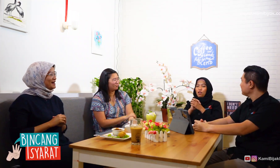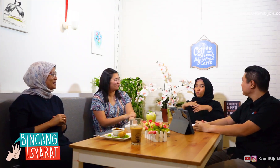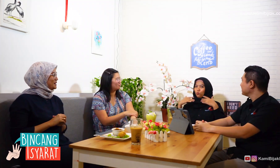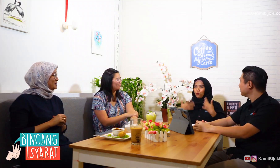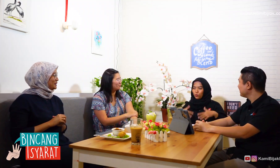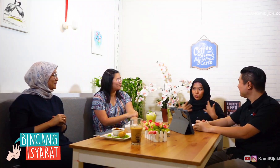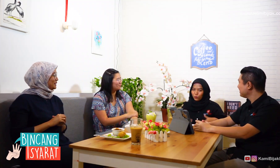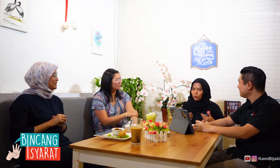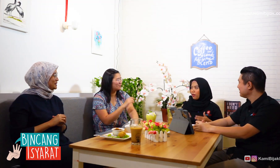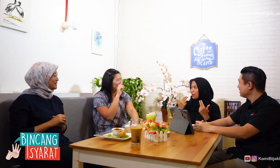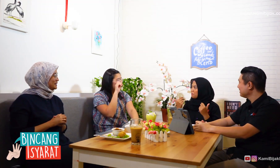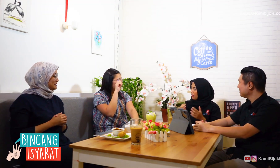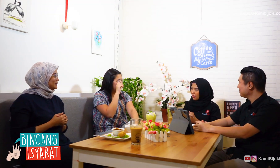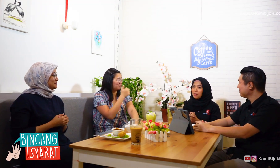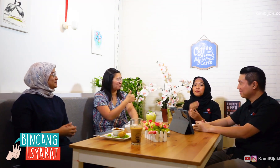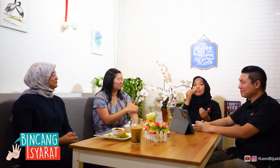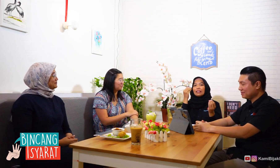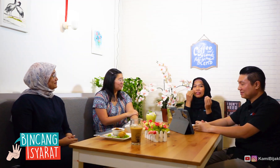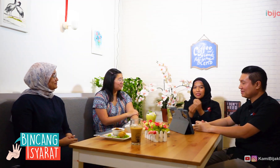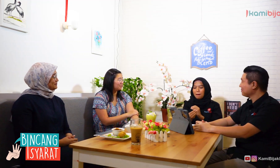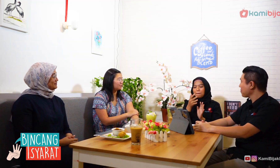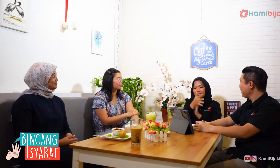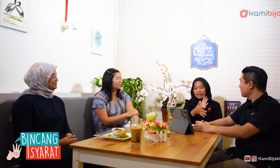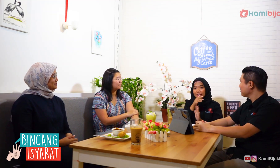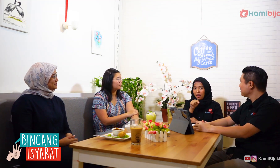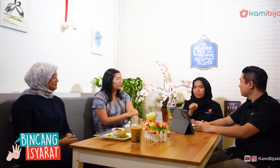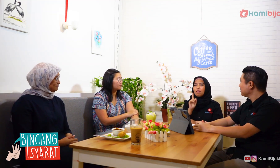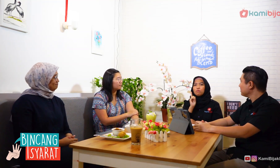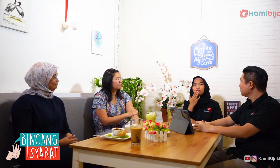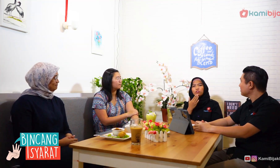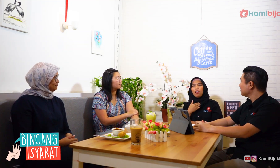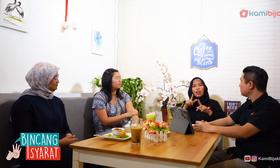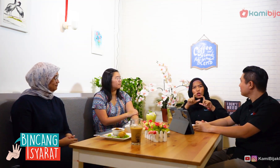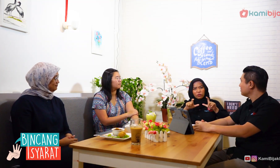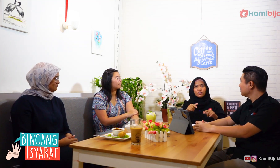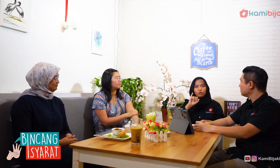Wow, so cool! It turns out that sign language has linguistics too.